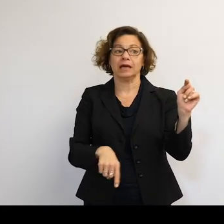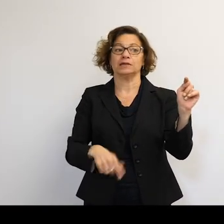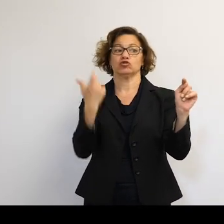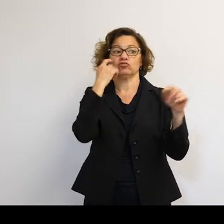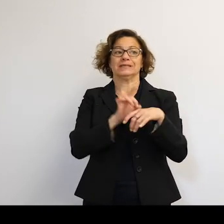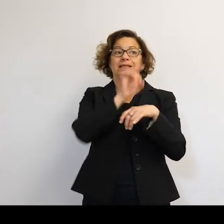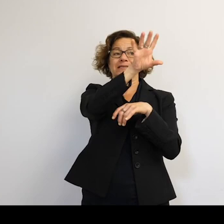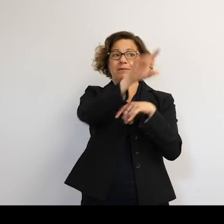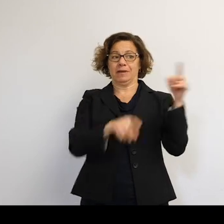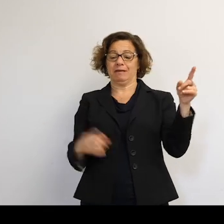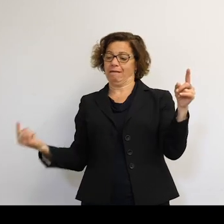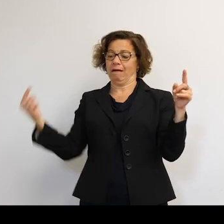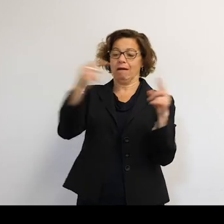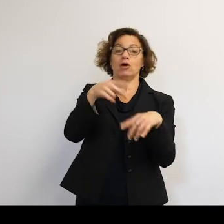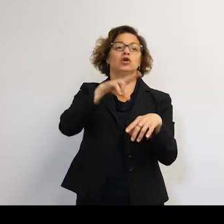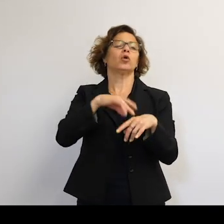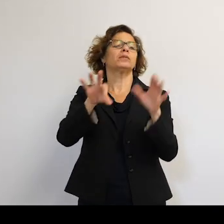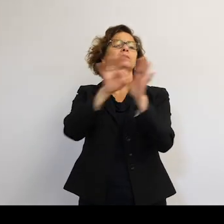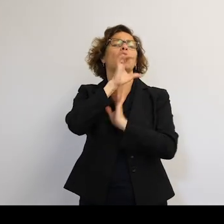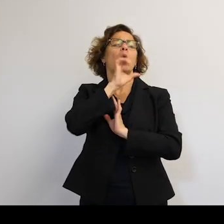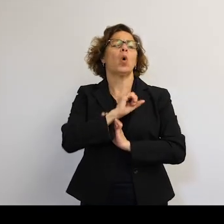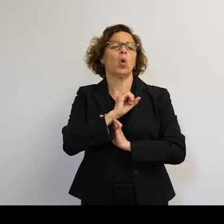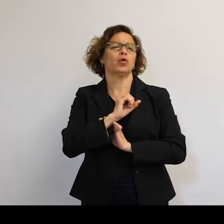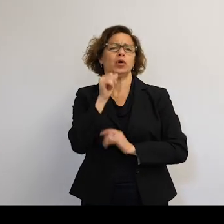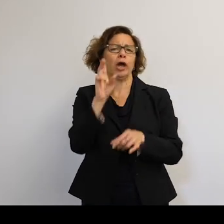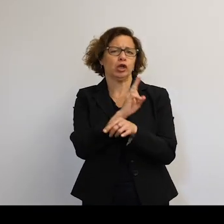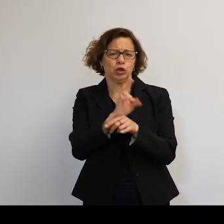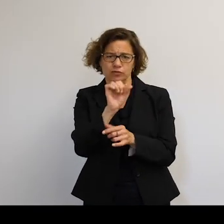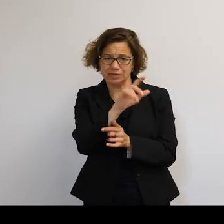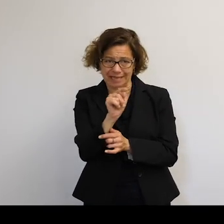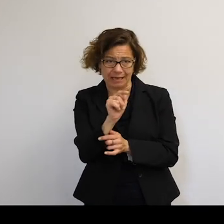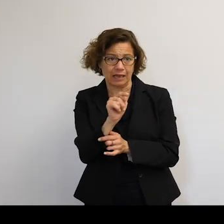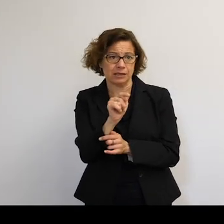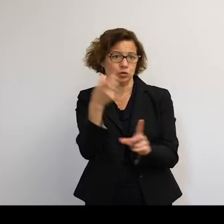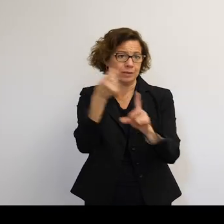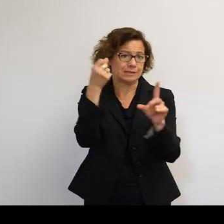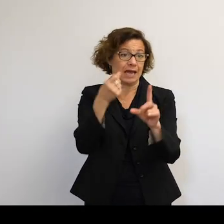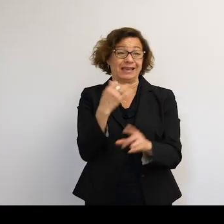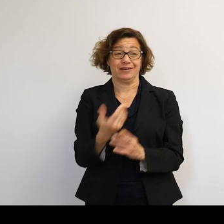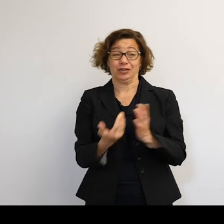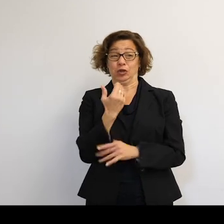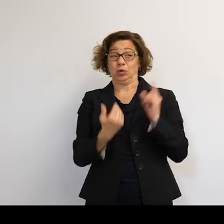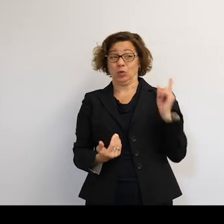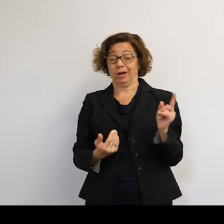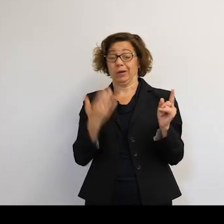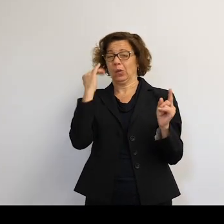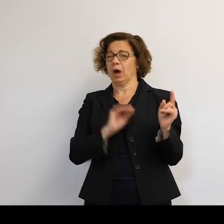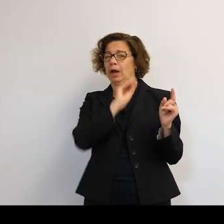Normally, they would pick an older, less useful satellite. So if it is a newer one, there are some interesting questions there about why.